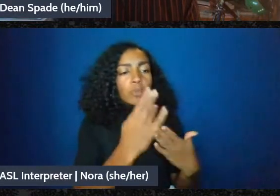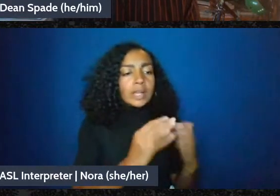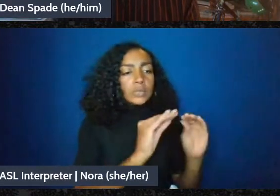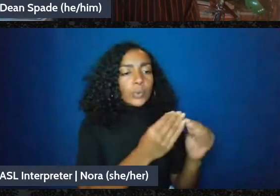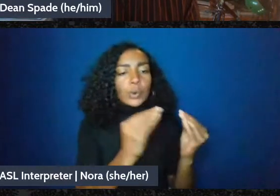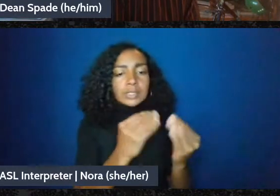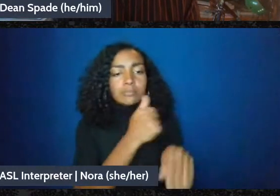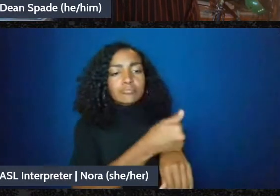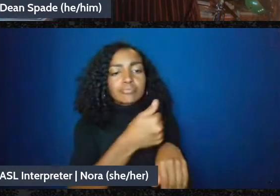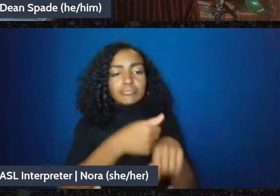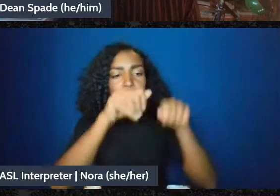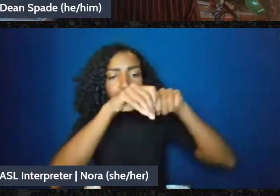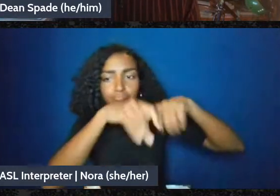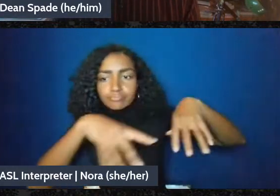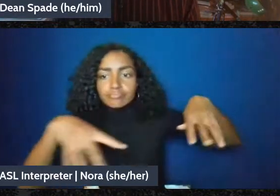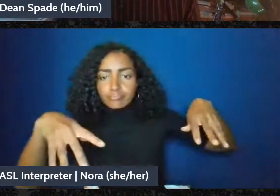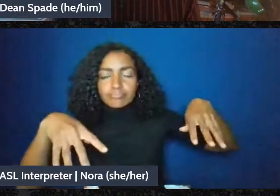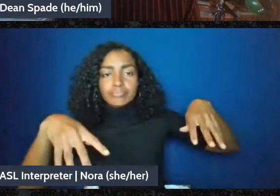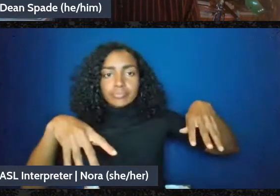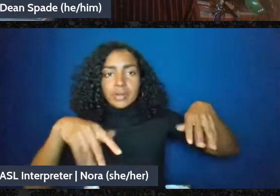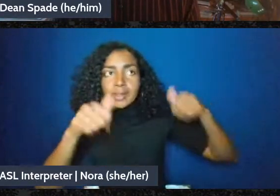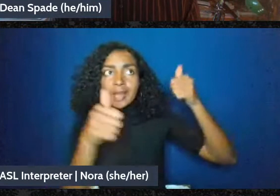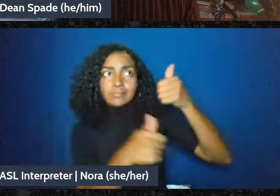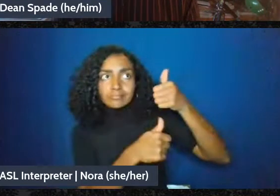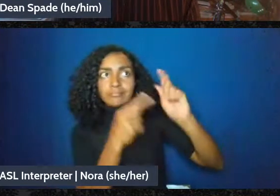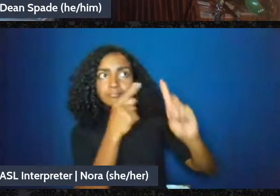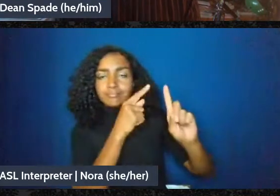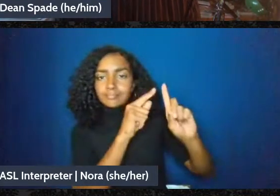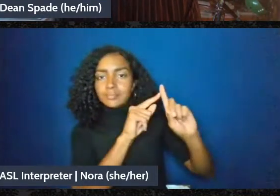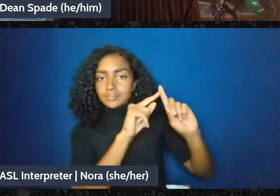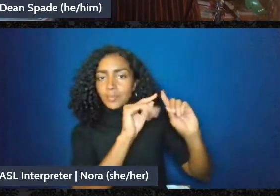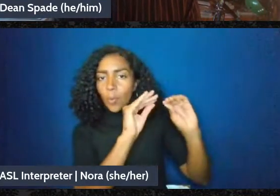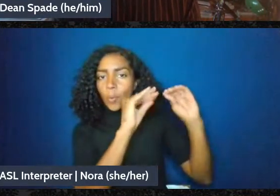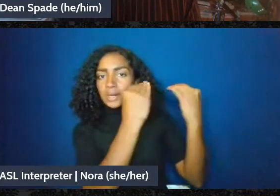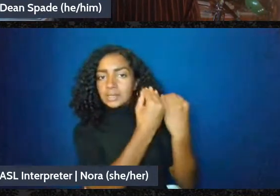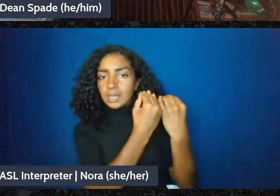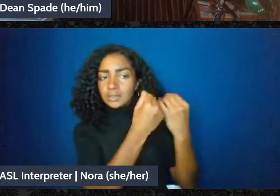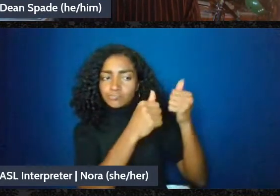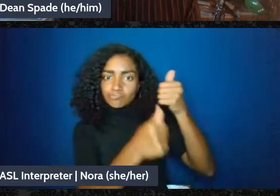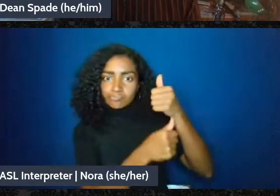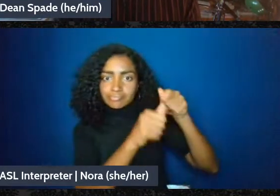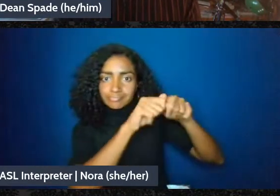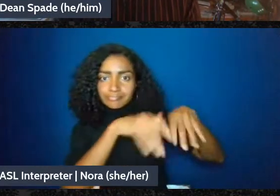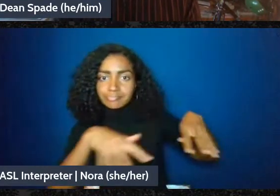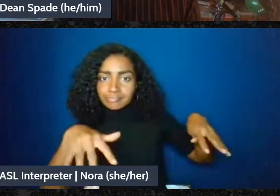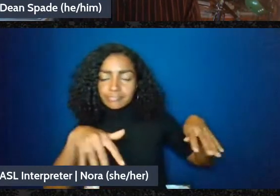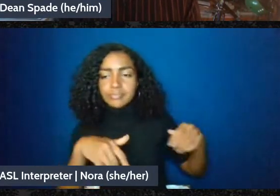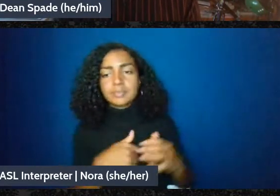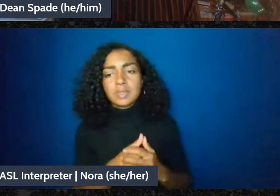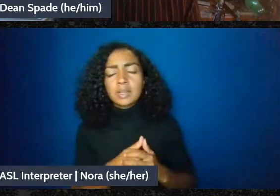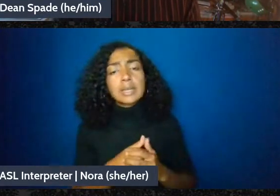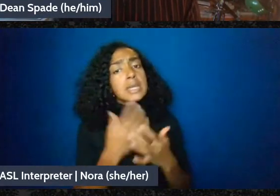that are part of that overall project um it's an interesting model. And I think it's something that